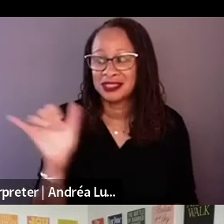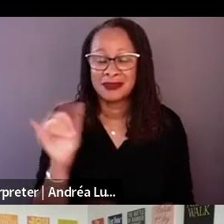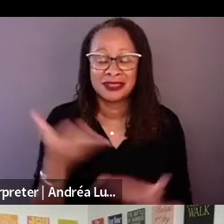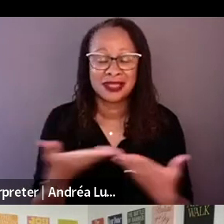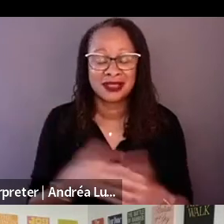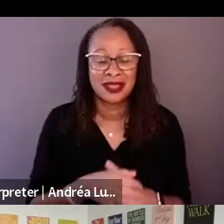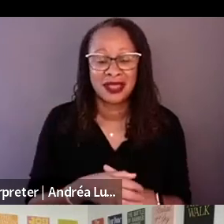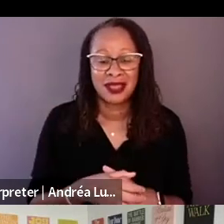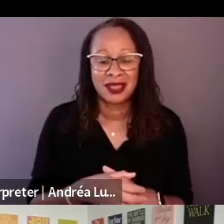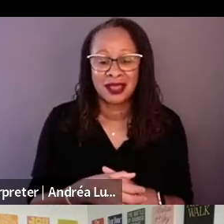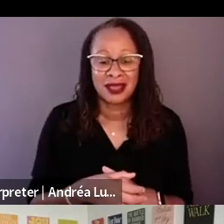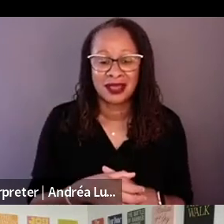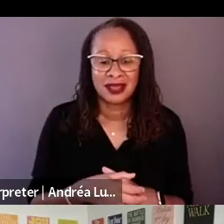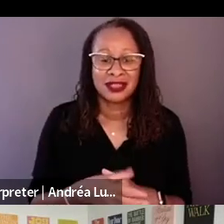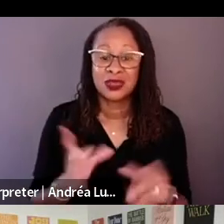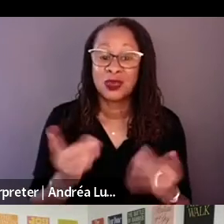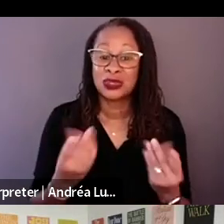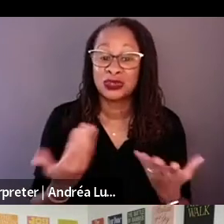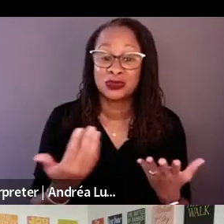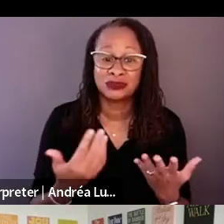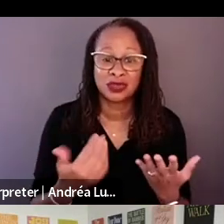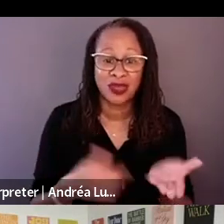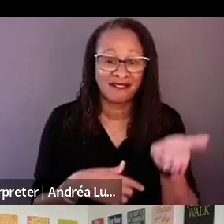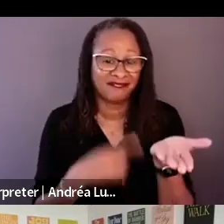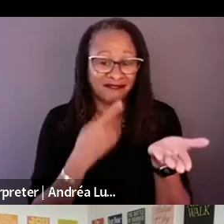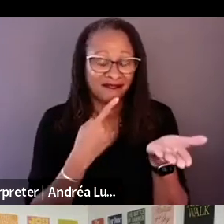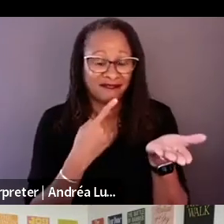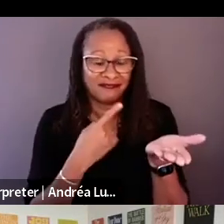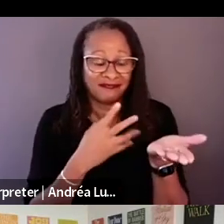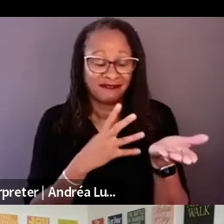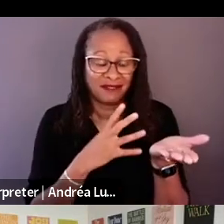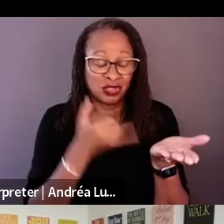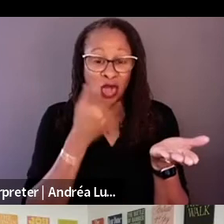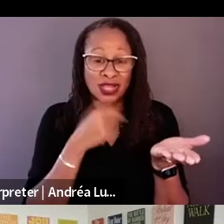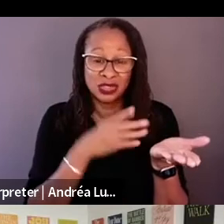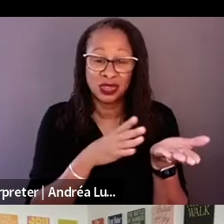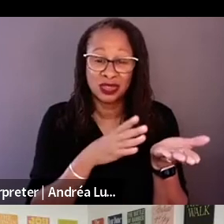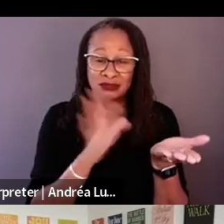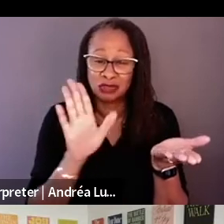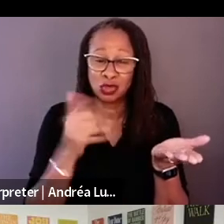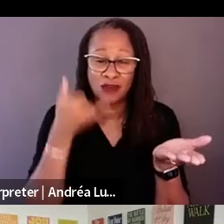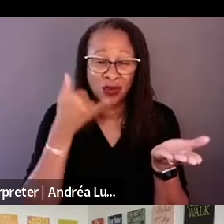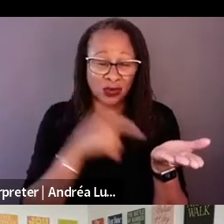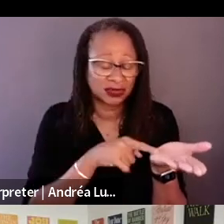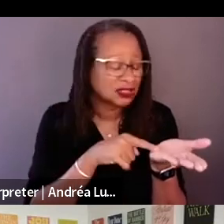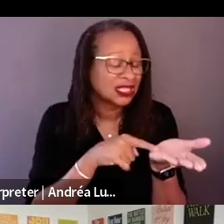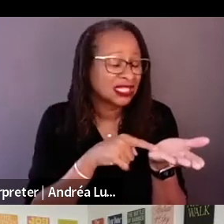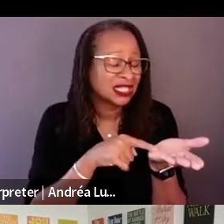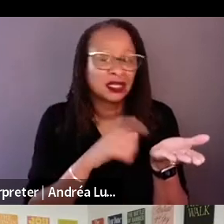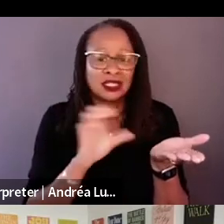phone, the scratch track and the feedback. I got feedback on my performance, and they were negative comments about the performing.